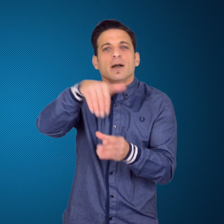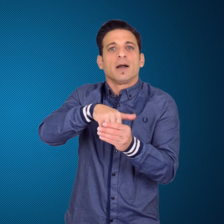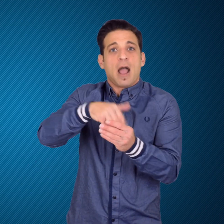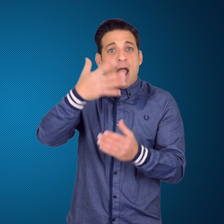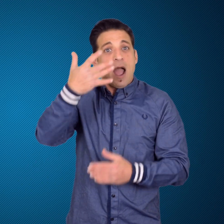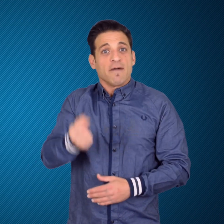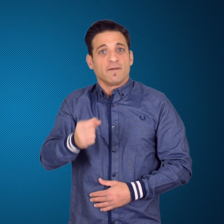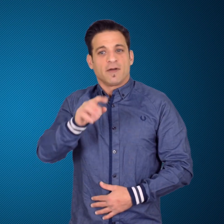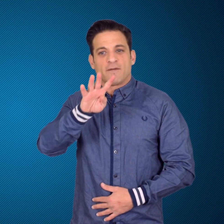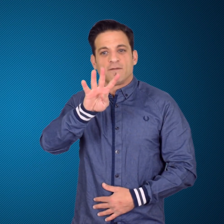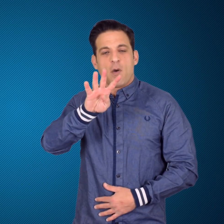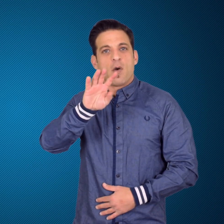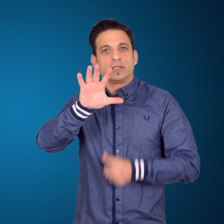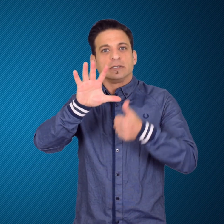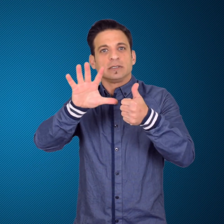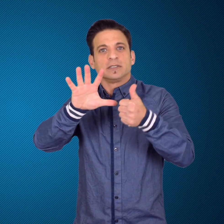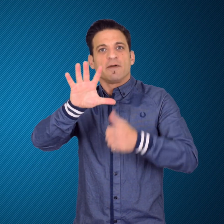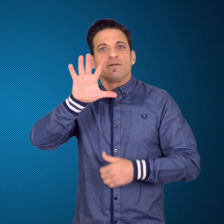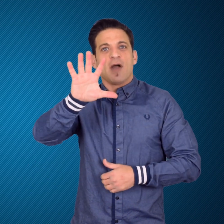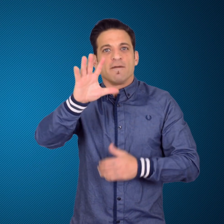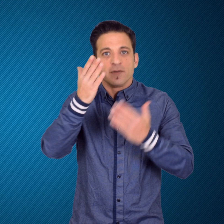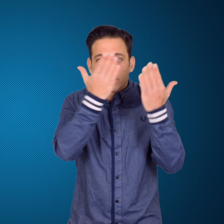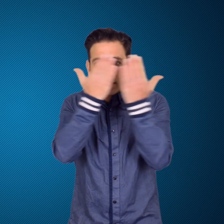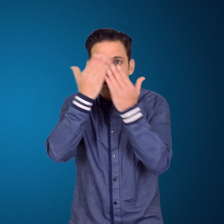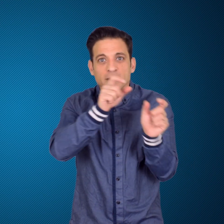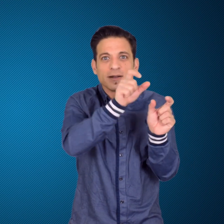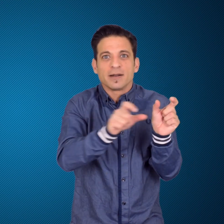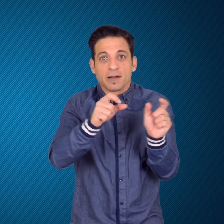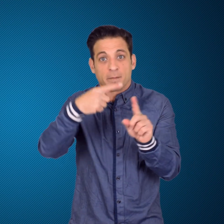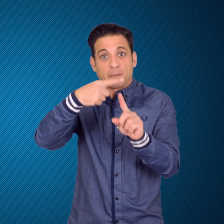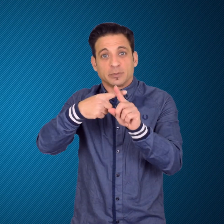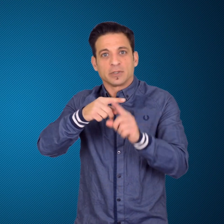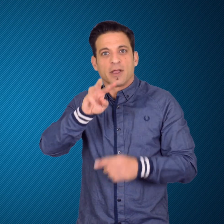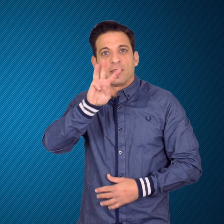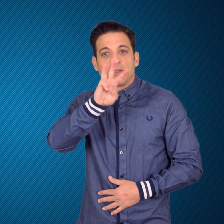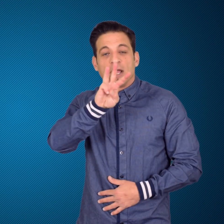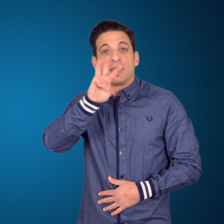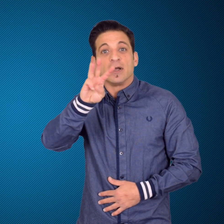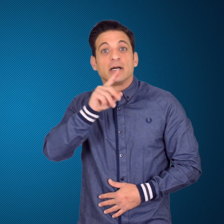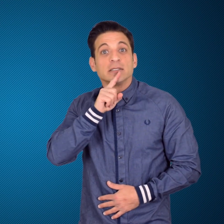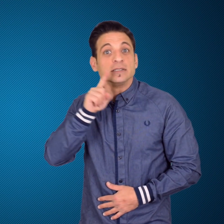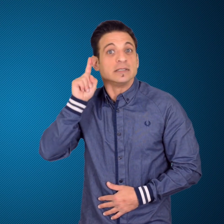and hard of hearing students from different parts of Botswana.